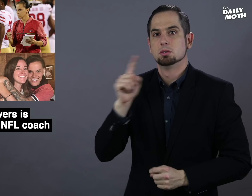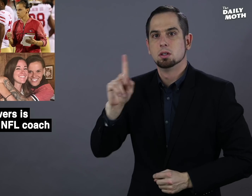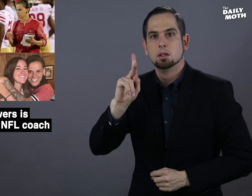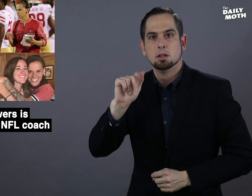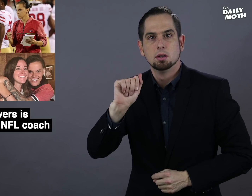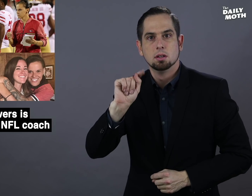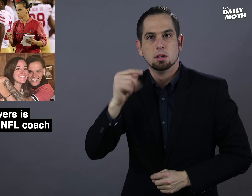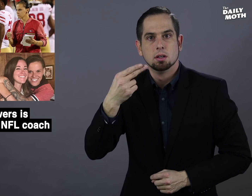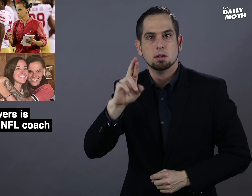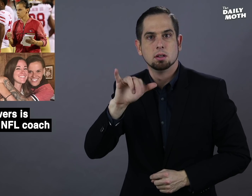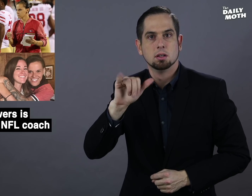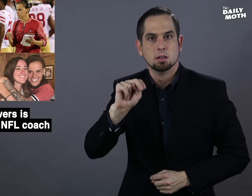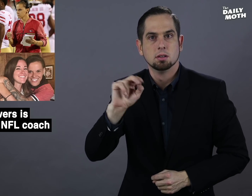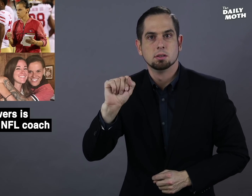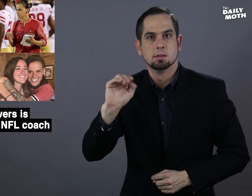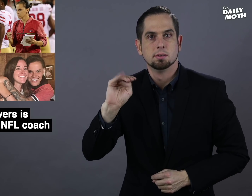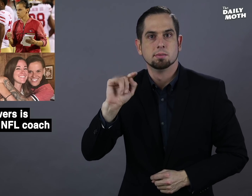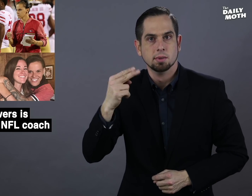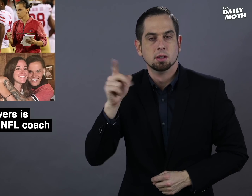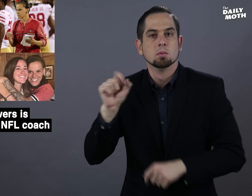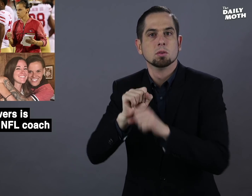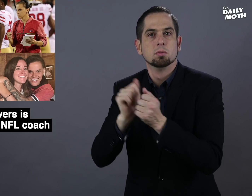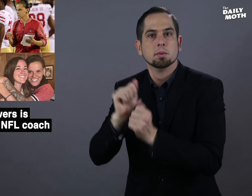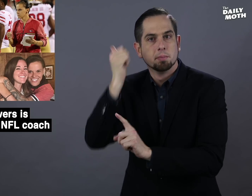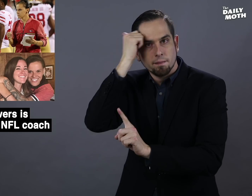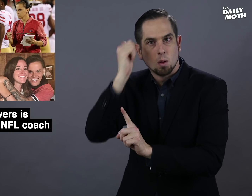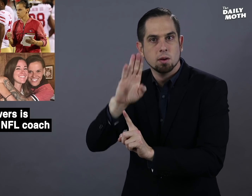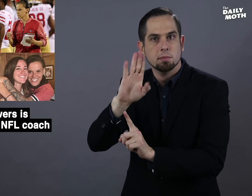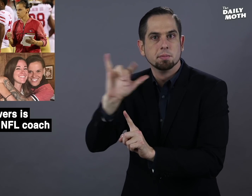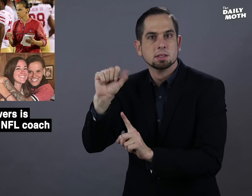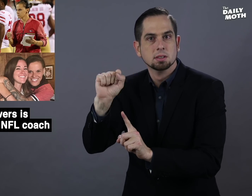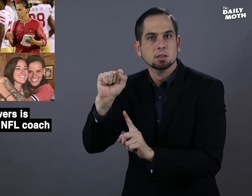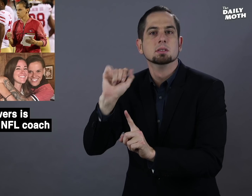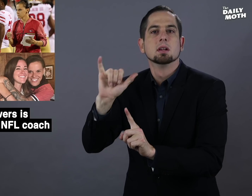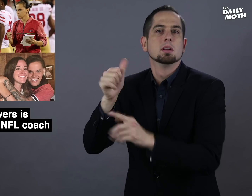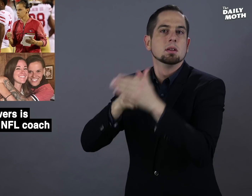The first was Kathryn Smith, who worked with the Buffalo Bills